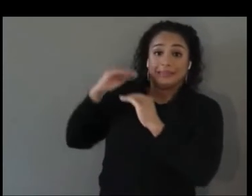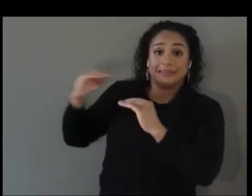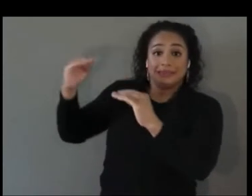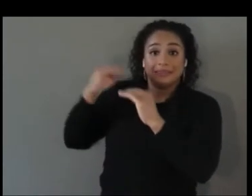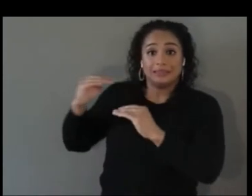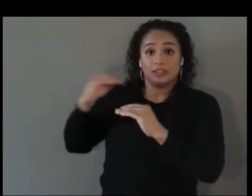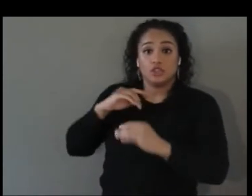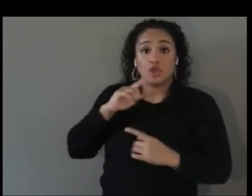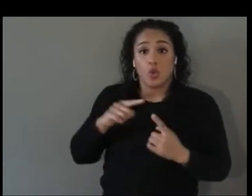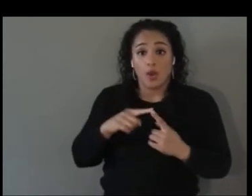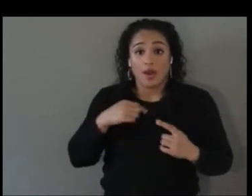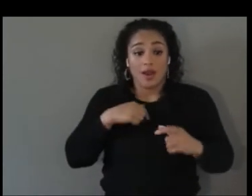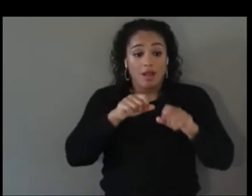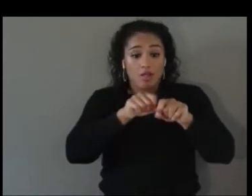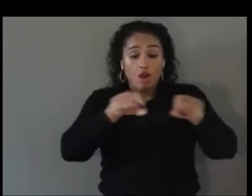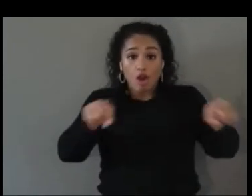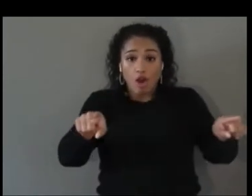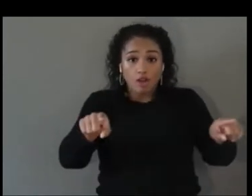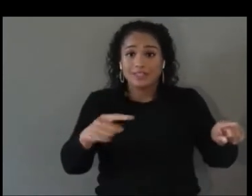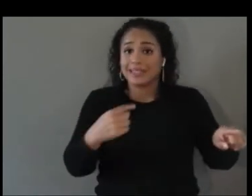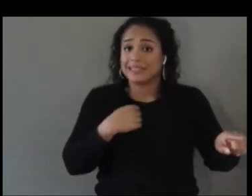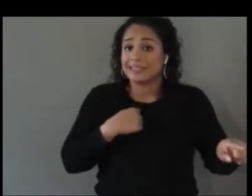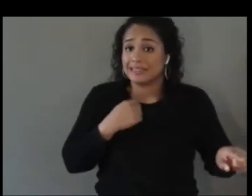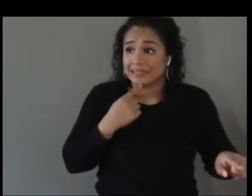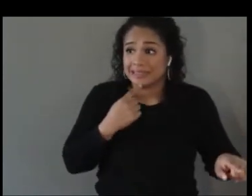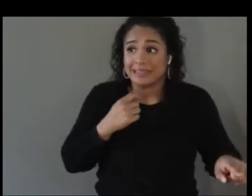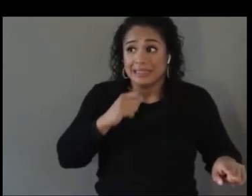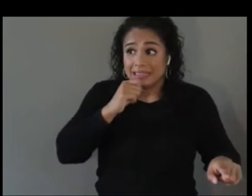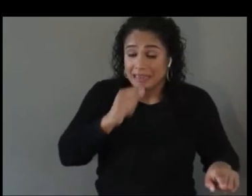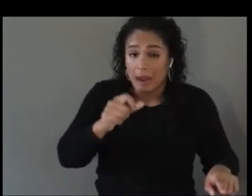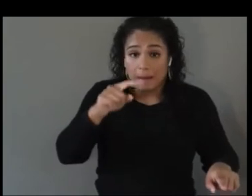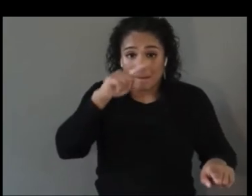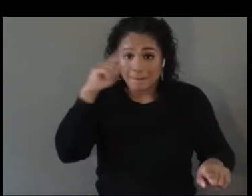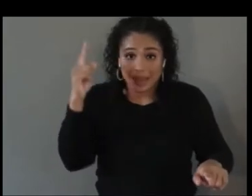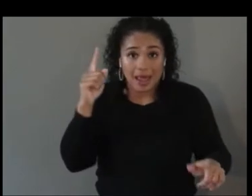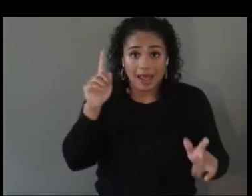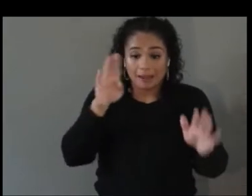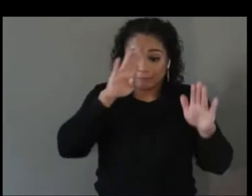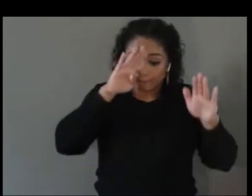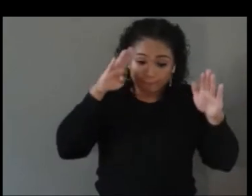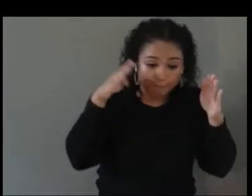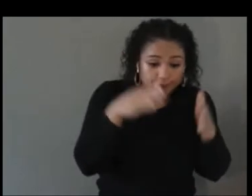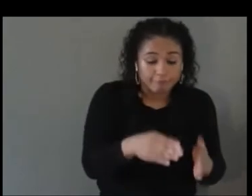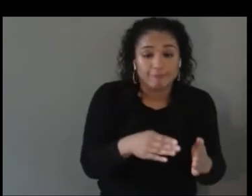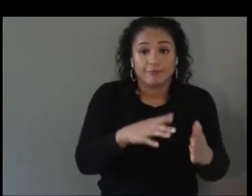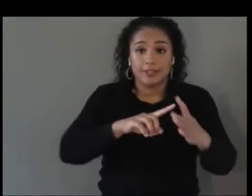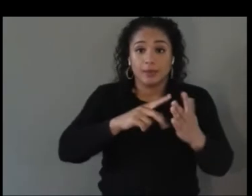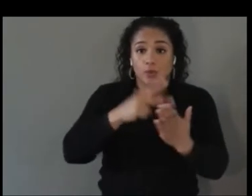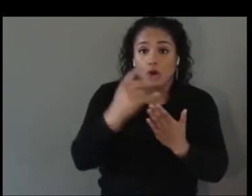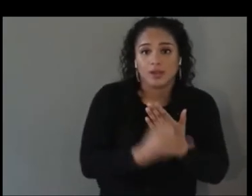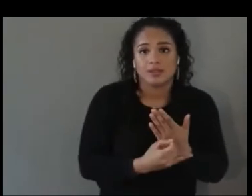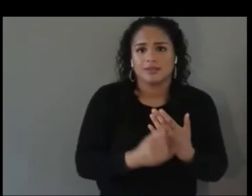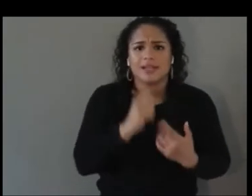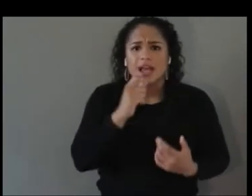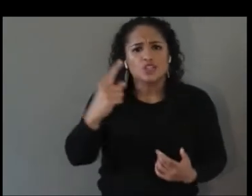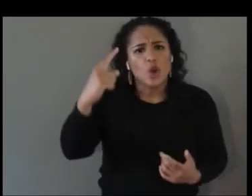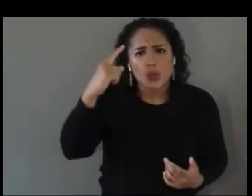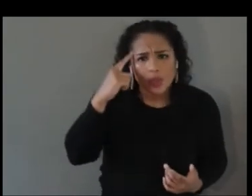black exclusive initiative, that I do not believe it takes one community to lift itself out of a